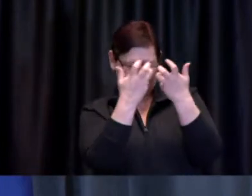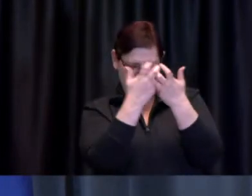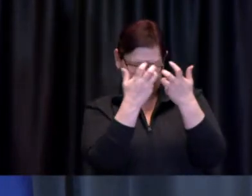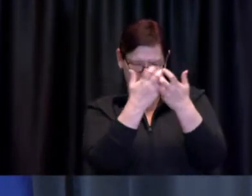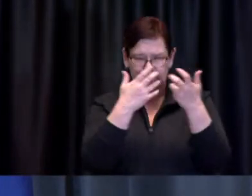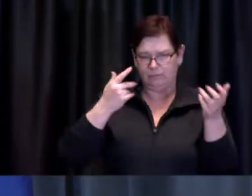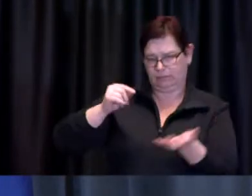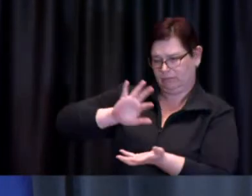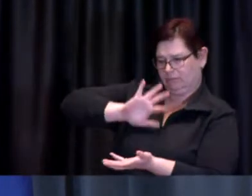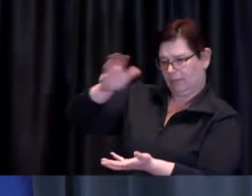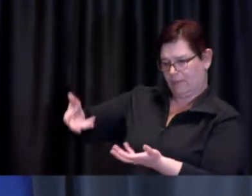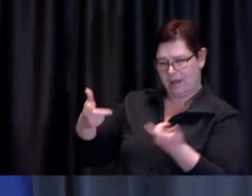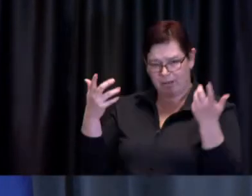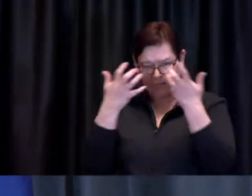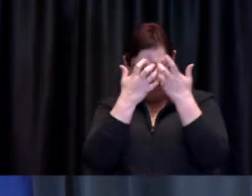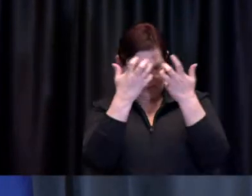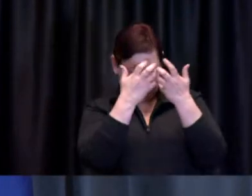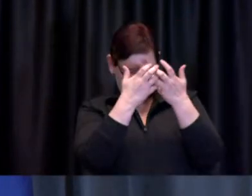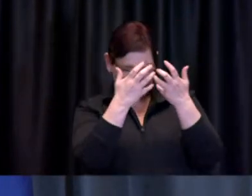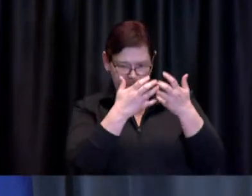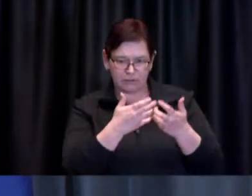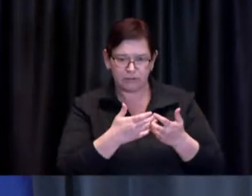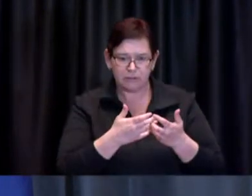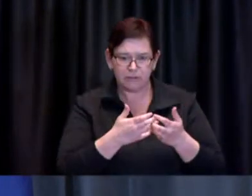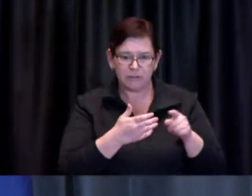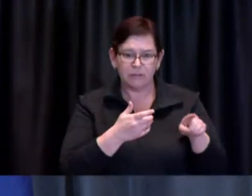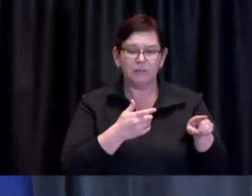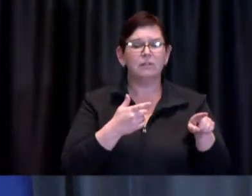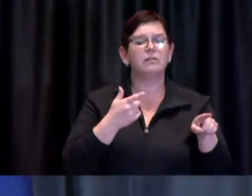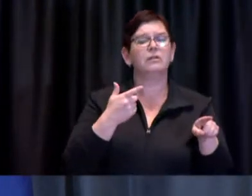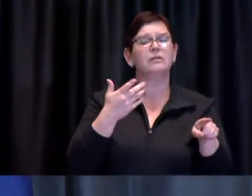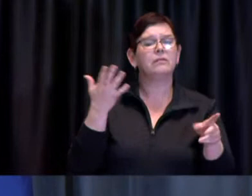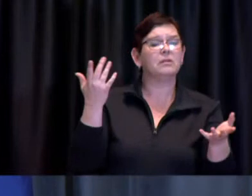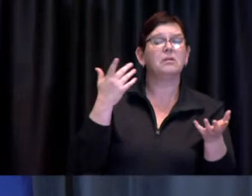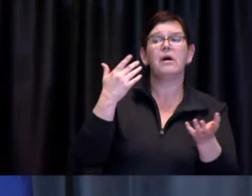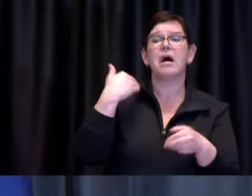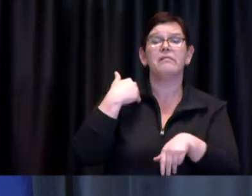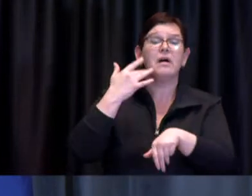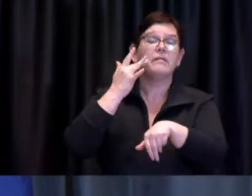Assuming that vaccine availability increases in the weeks and months to come,